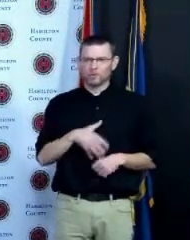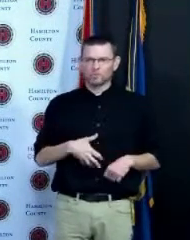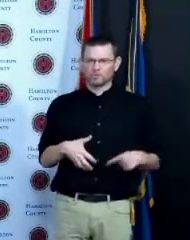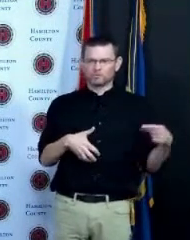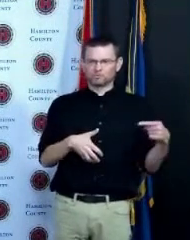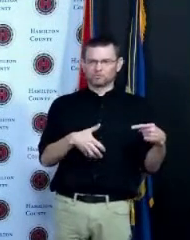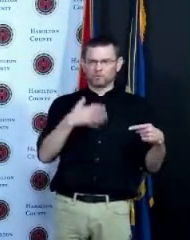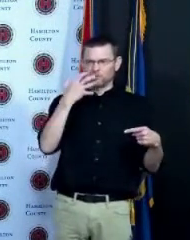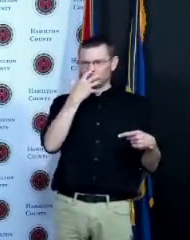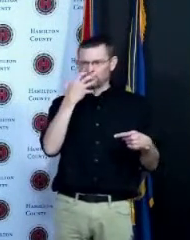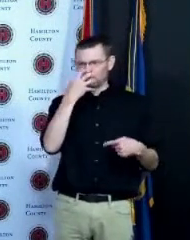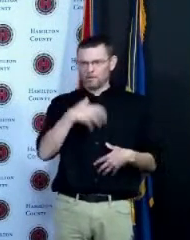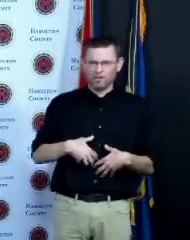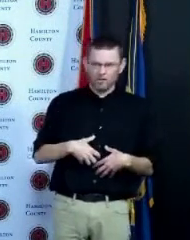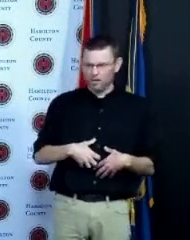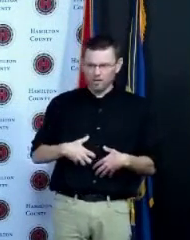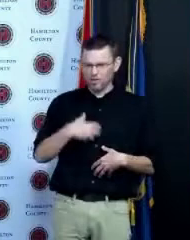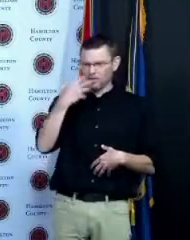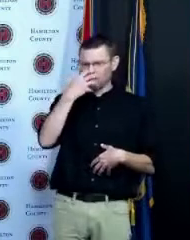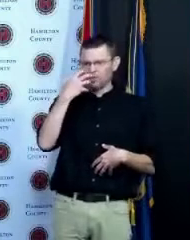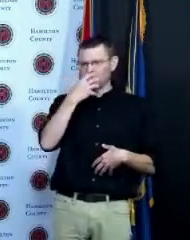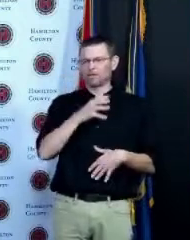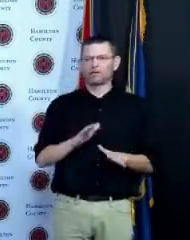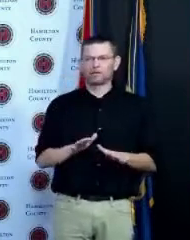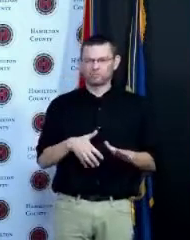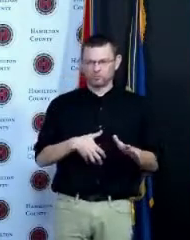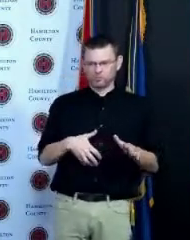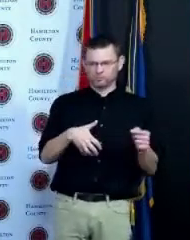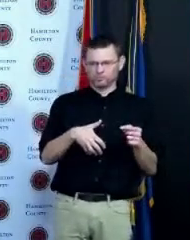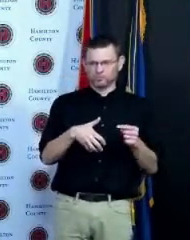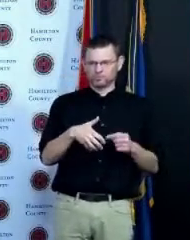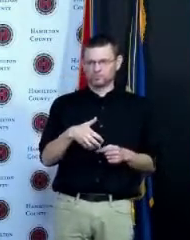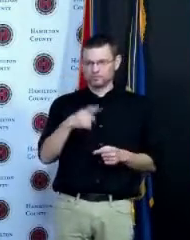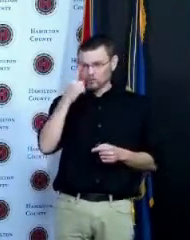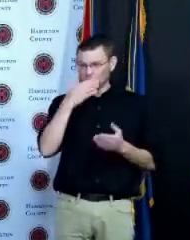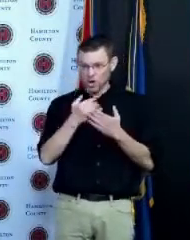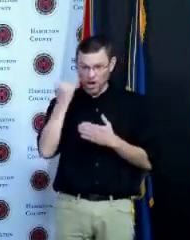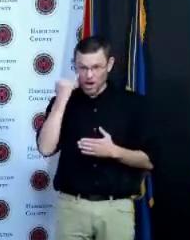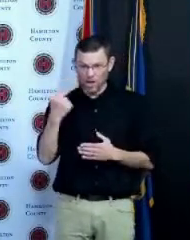he likes free stuff but let's face it I don't think 10 bucks will core someone who's opposed